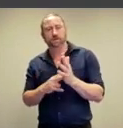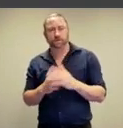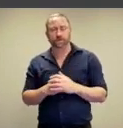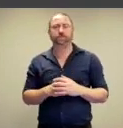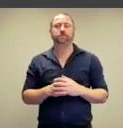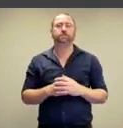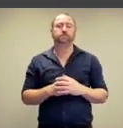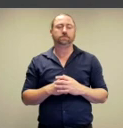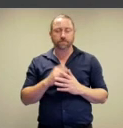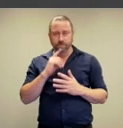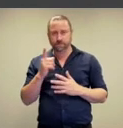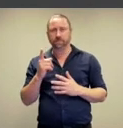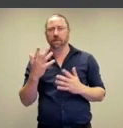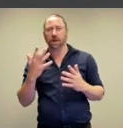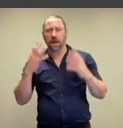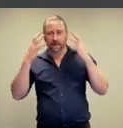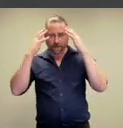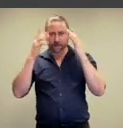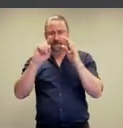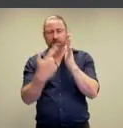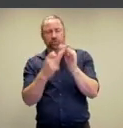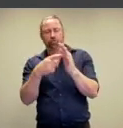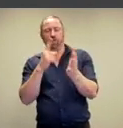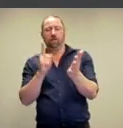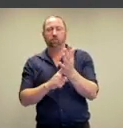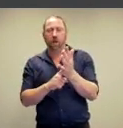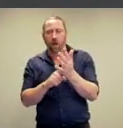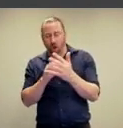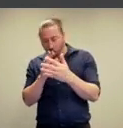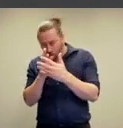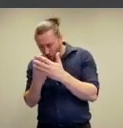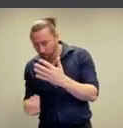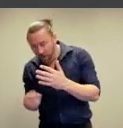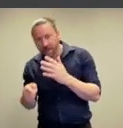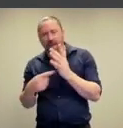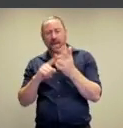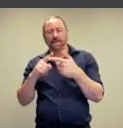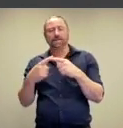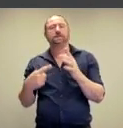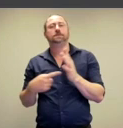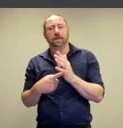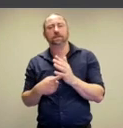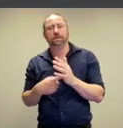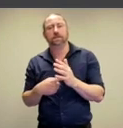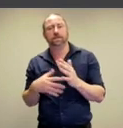When the artist sensed her cerebral